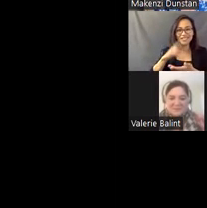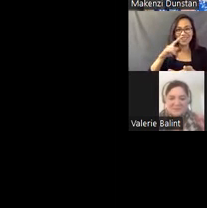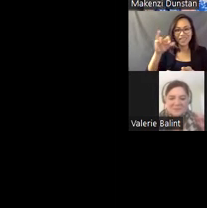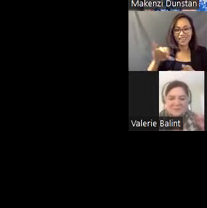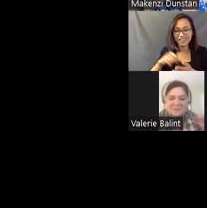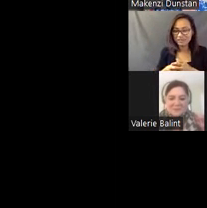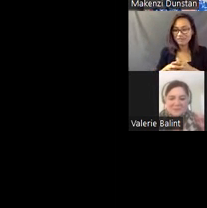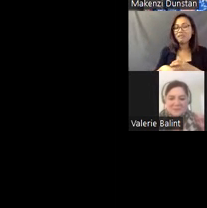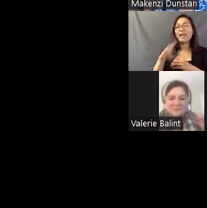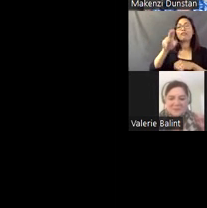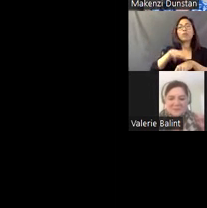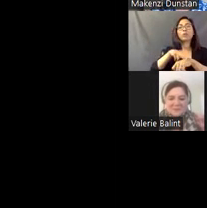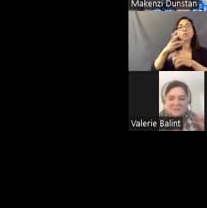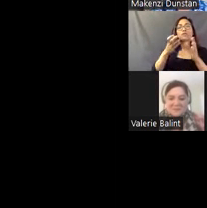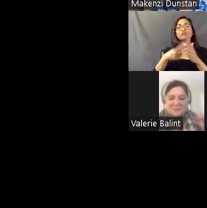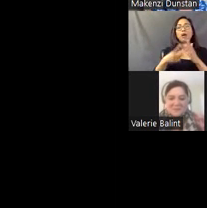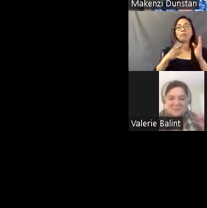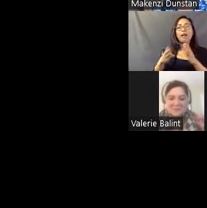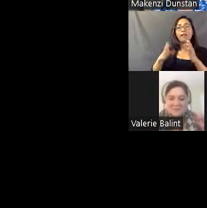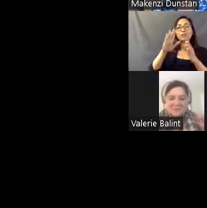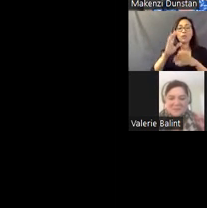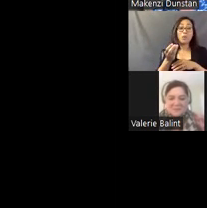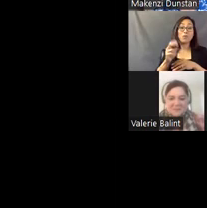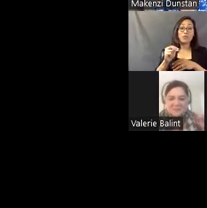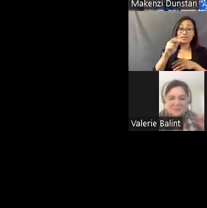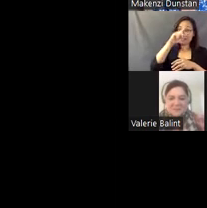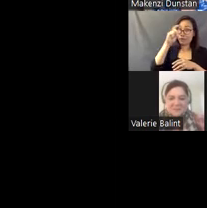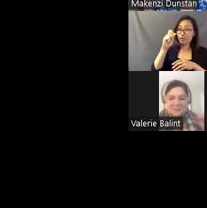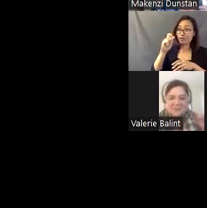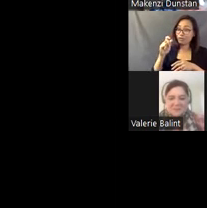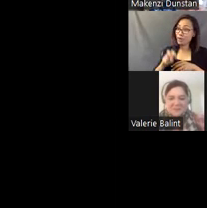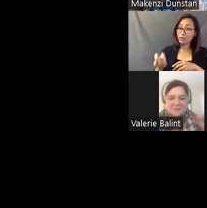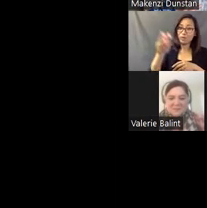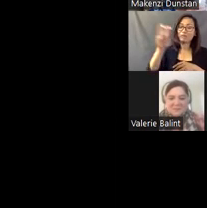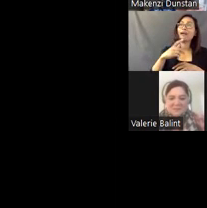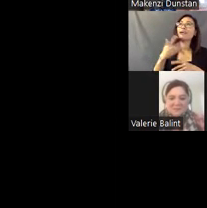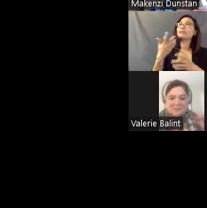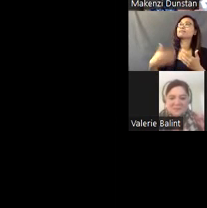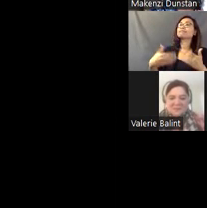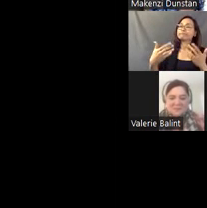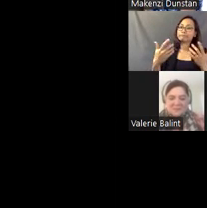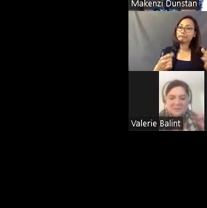And of course, if you want to start planning your own summer road trips, I would highly recommend using the guide here.